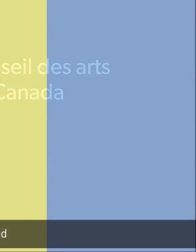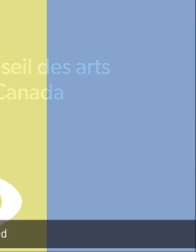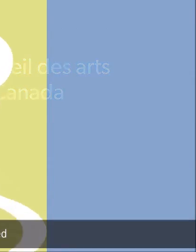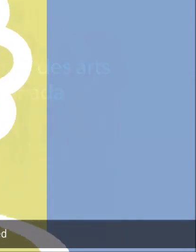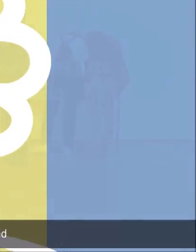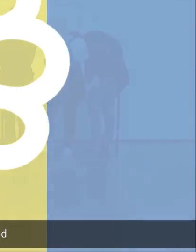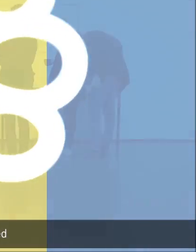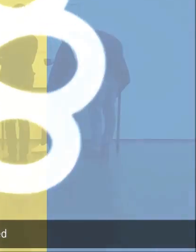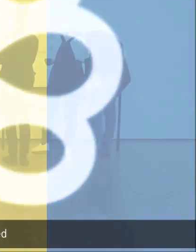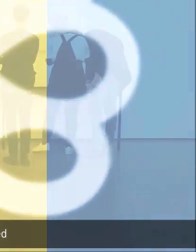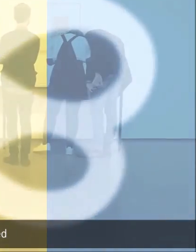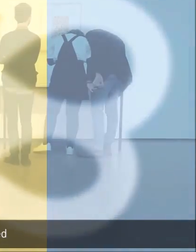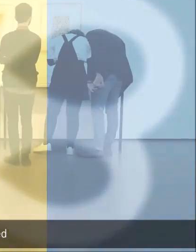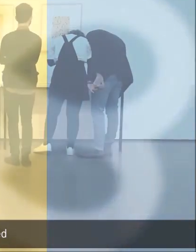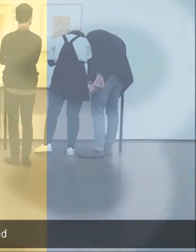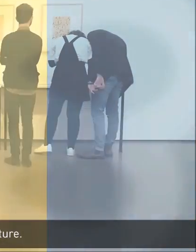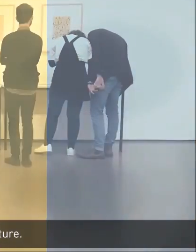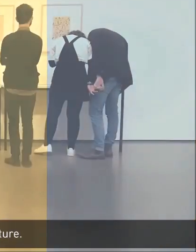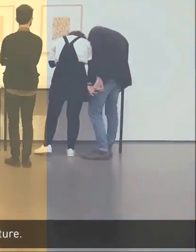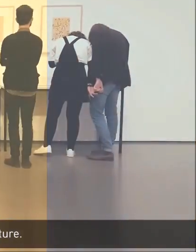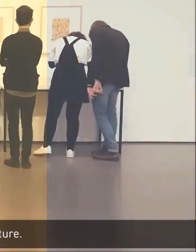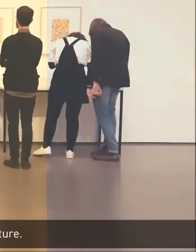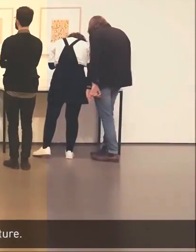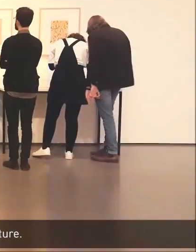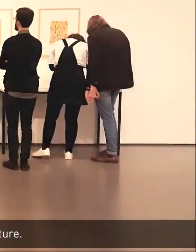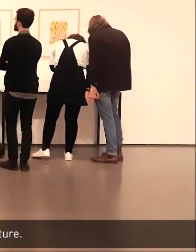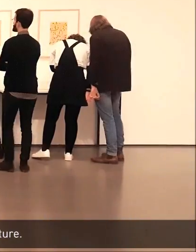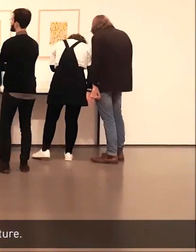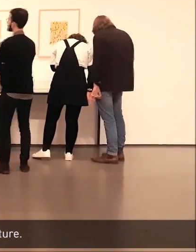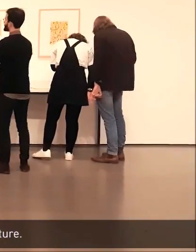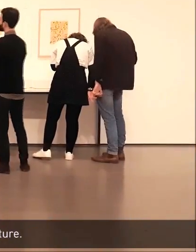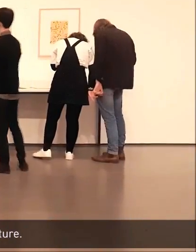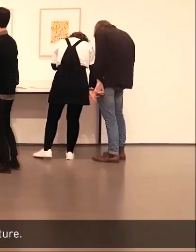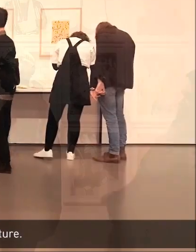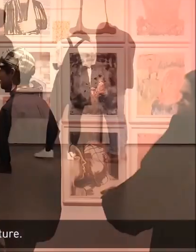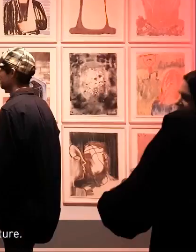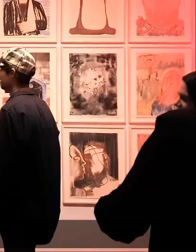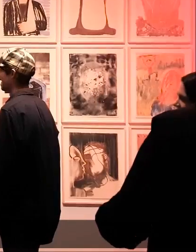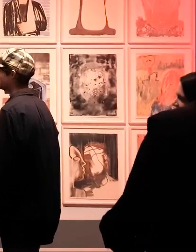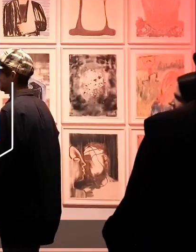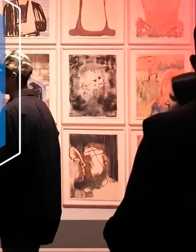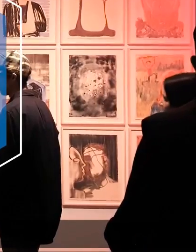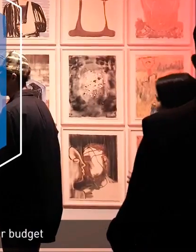In 2016, the federal government announced and unprecedented investment in arts and culture .